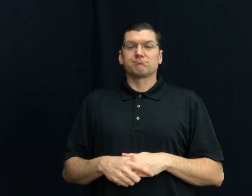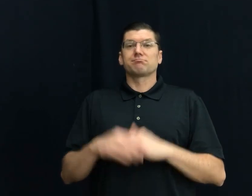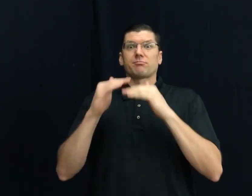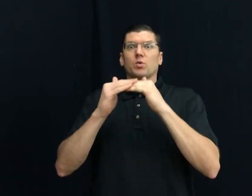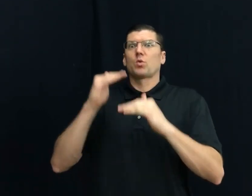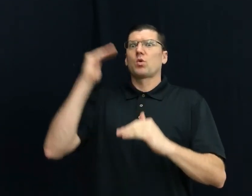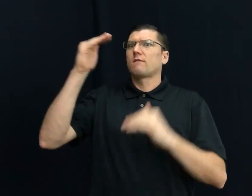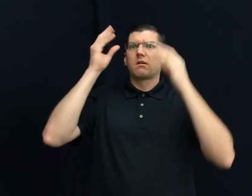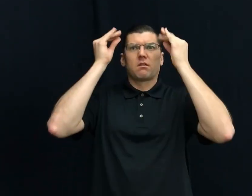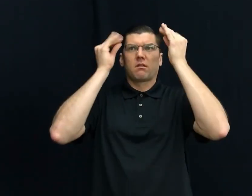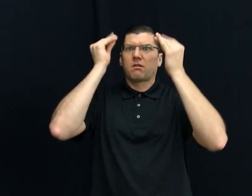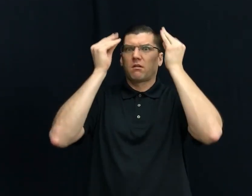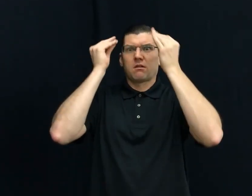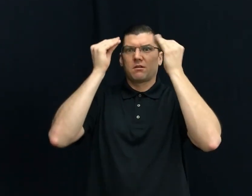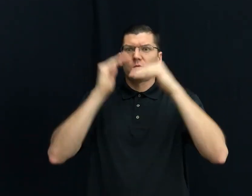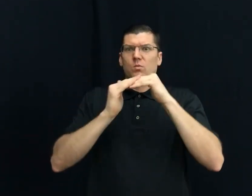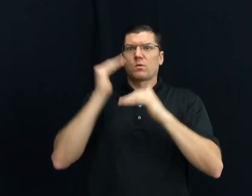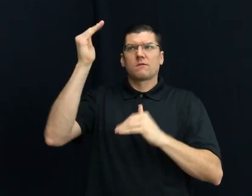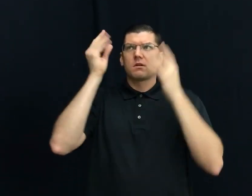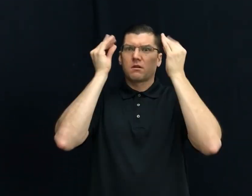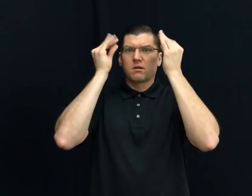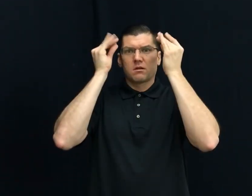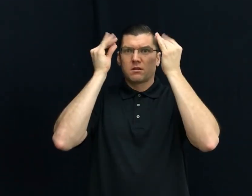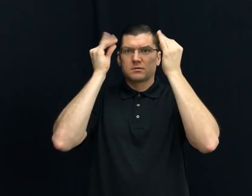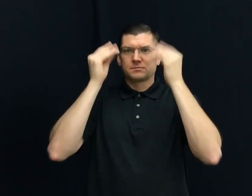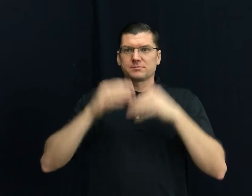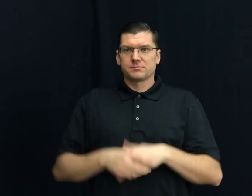67) OVER-THINK / OVER-ANALYZE